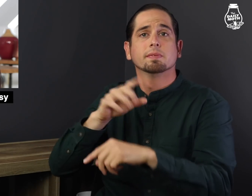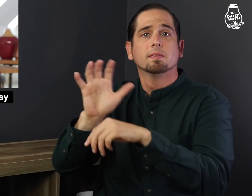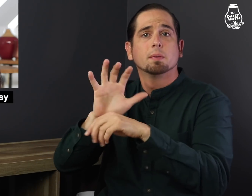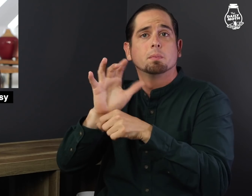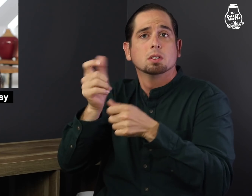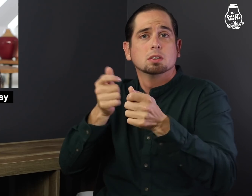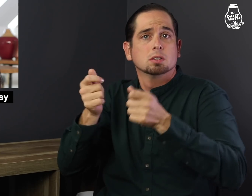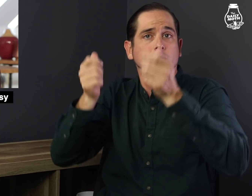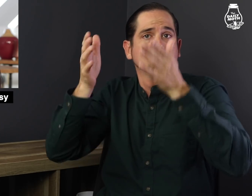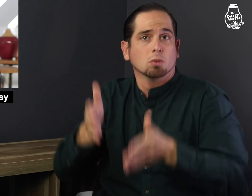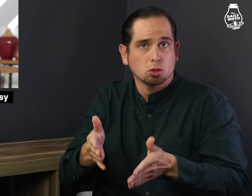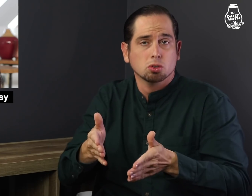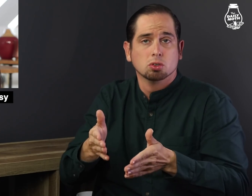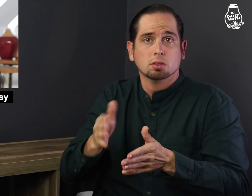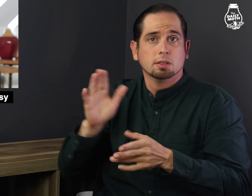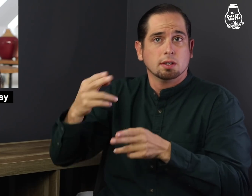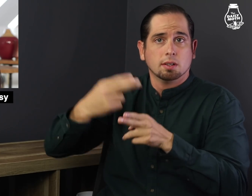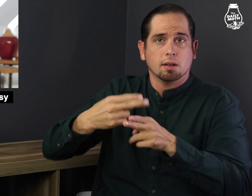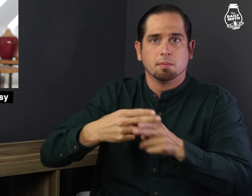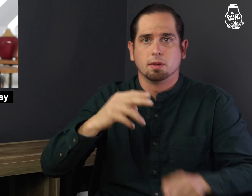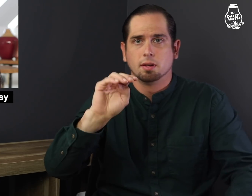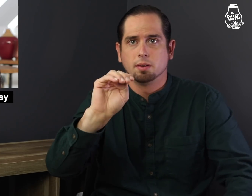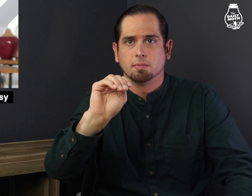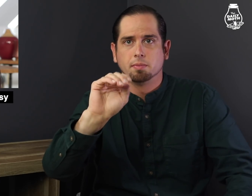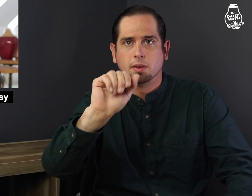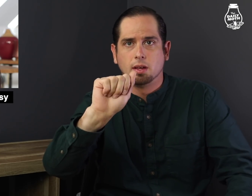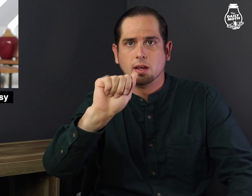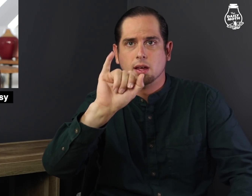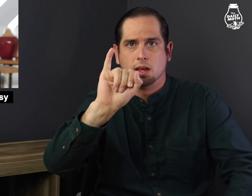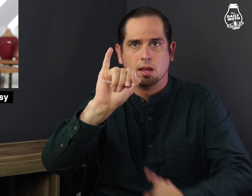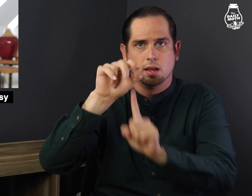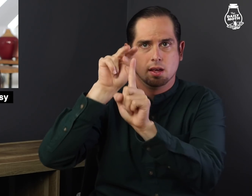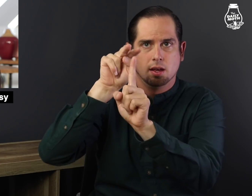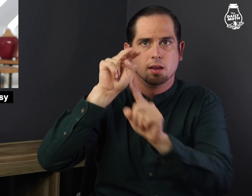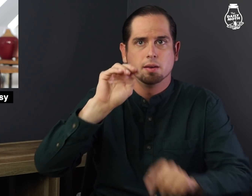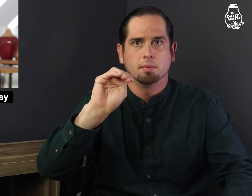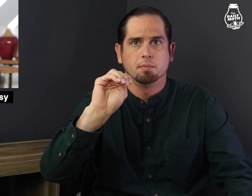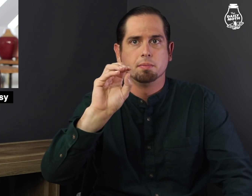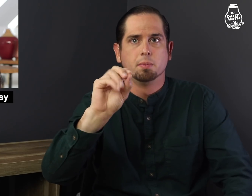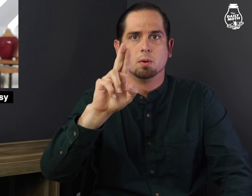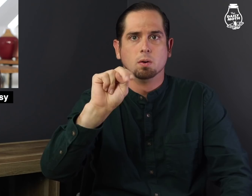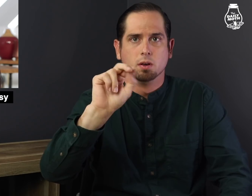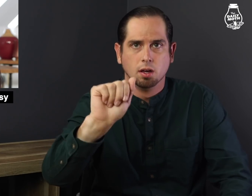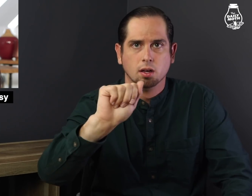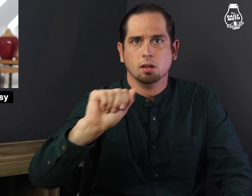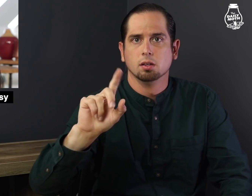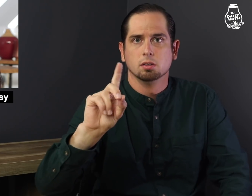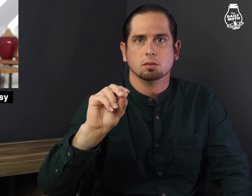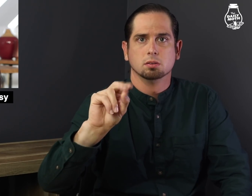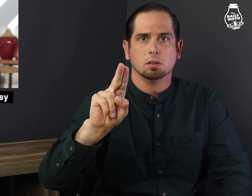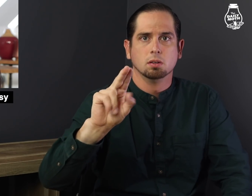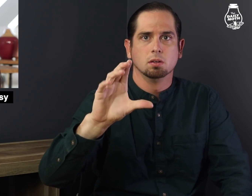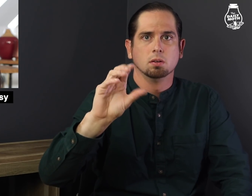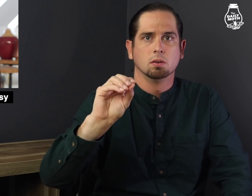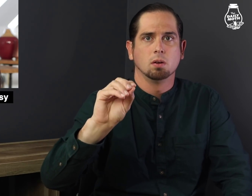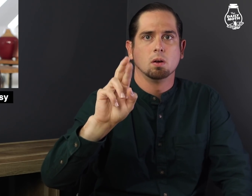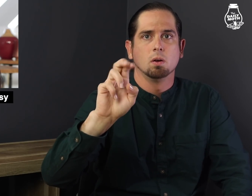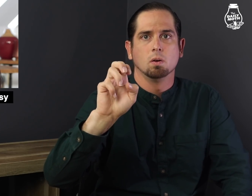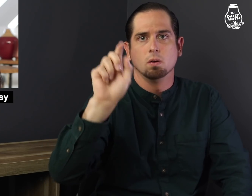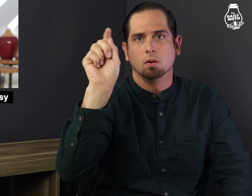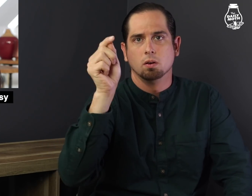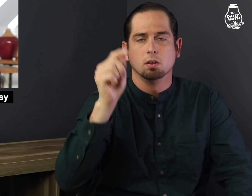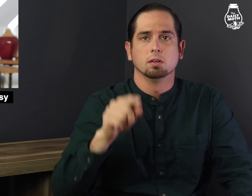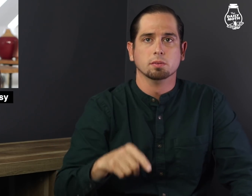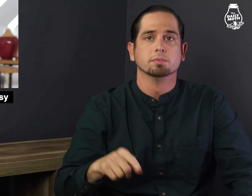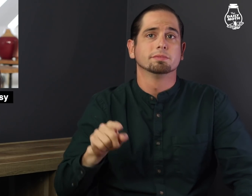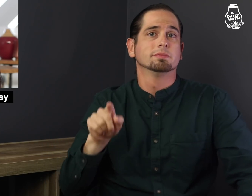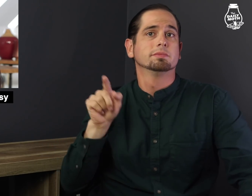The director's name is Maïmouna Doucouré.